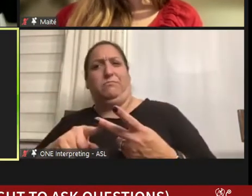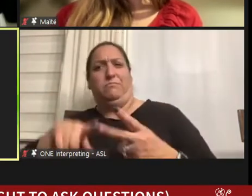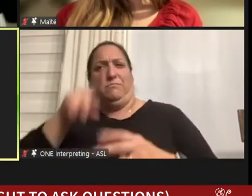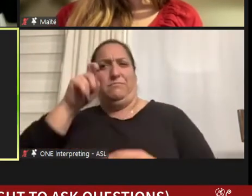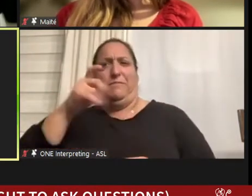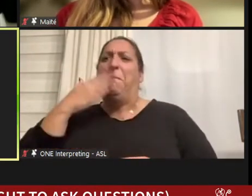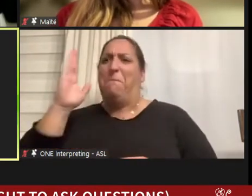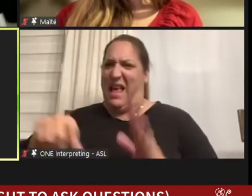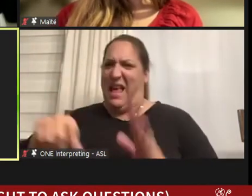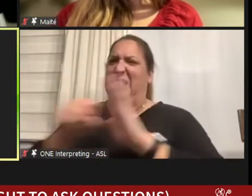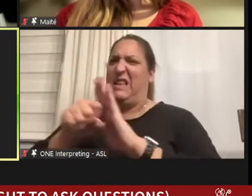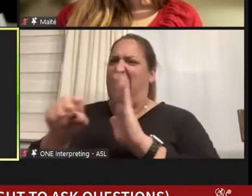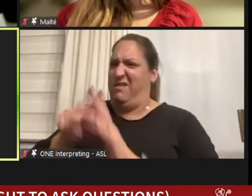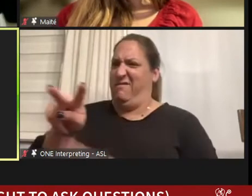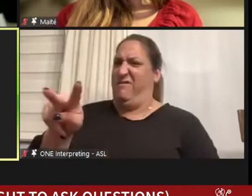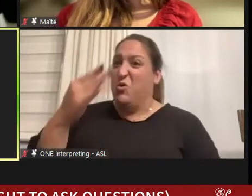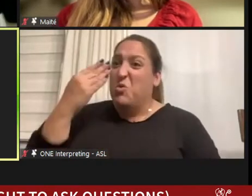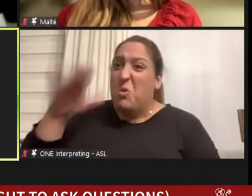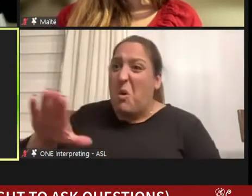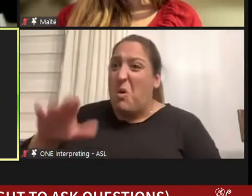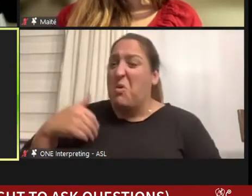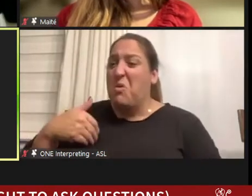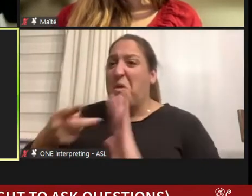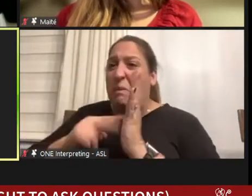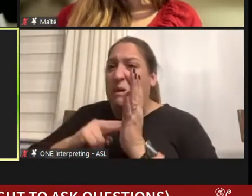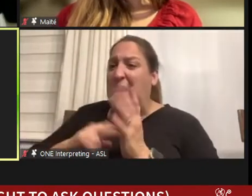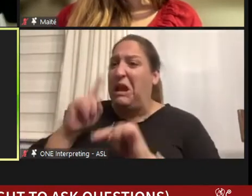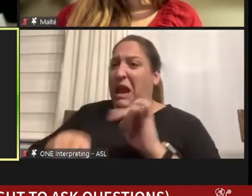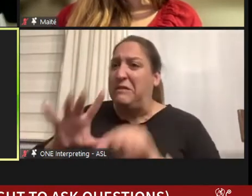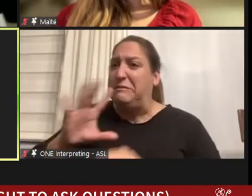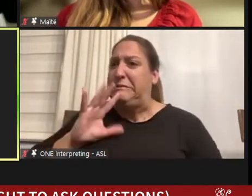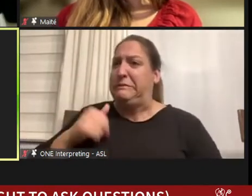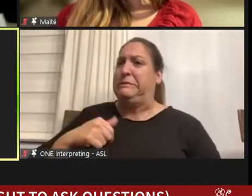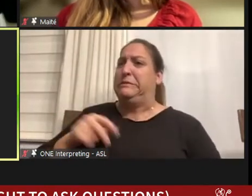And being out there and being able to talk about it was really helpful to meet critical